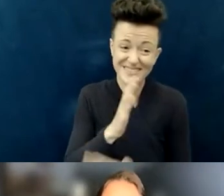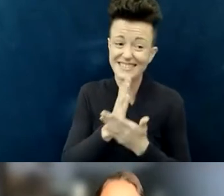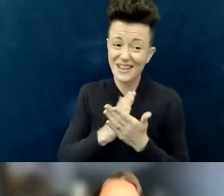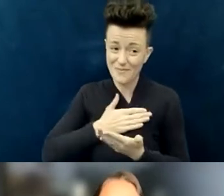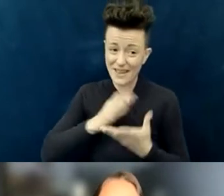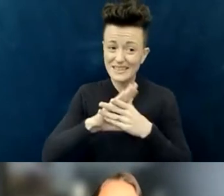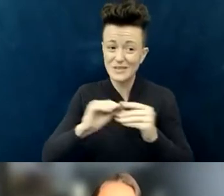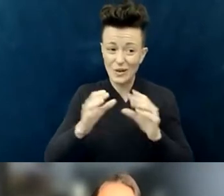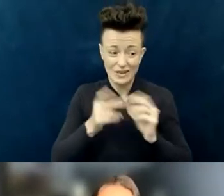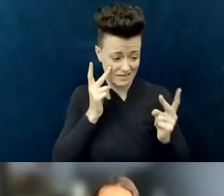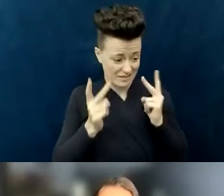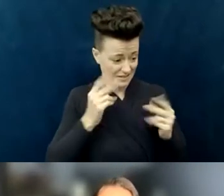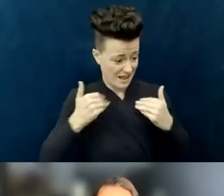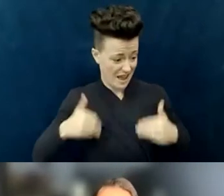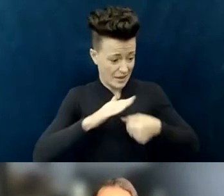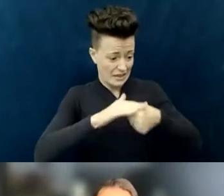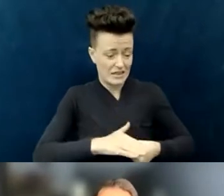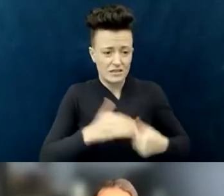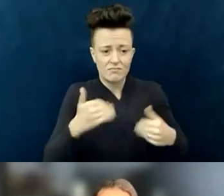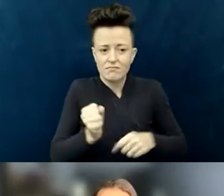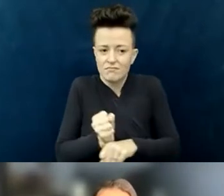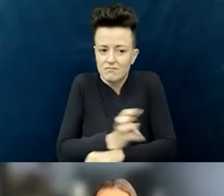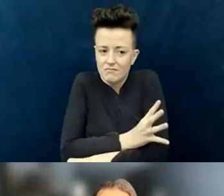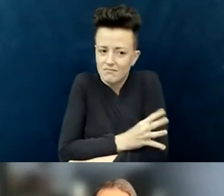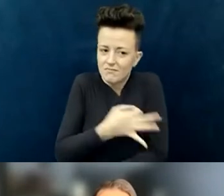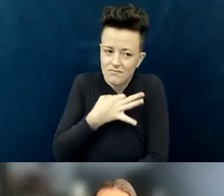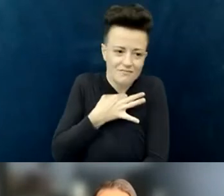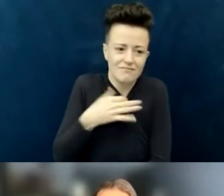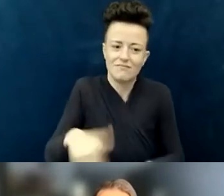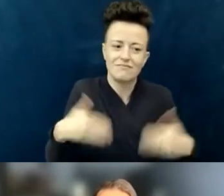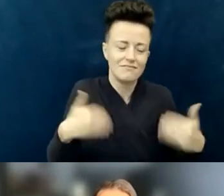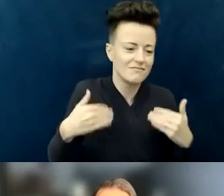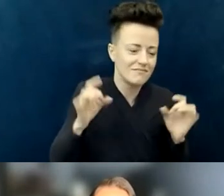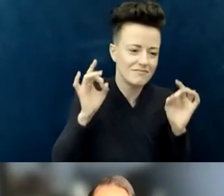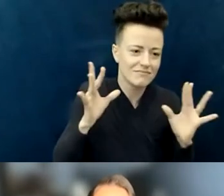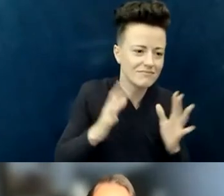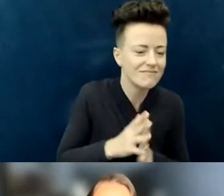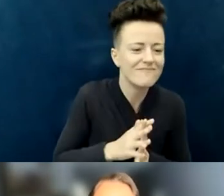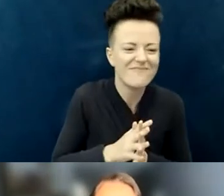But one of my favorite, because of the response to it, was a pastor that we met with who…